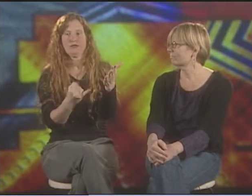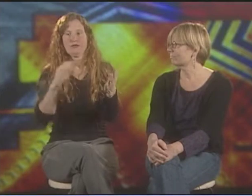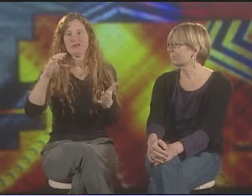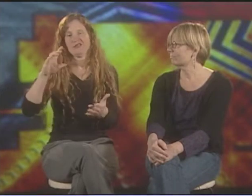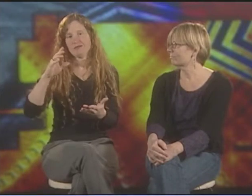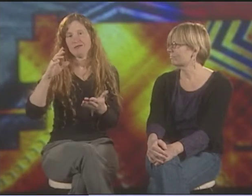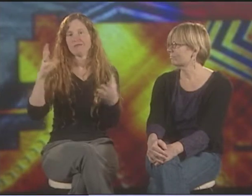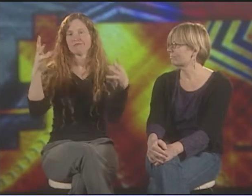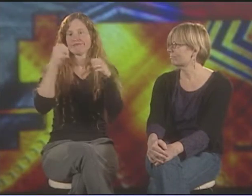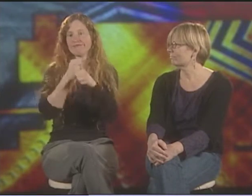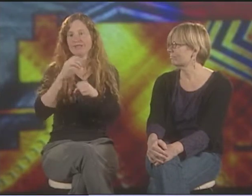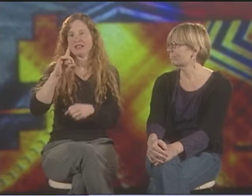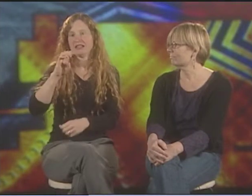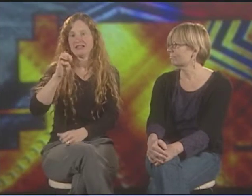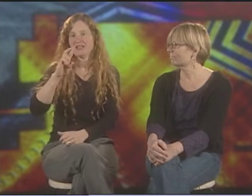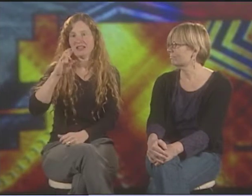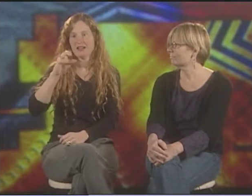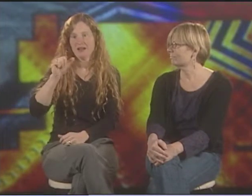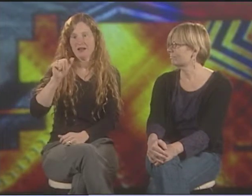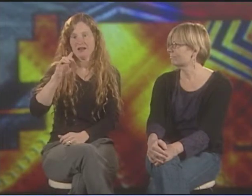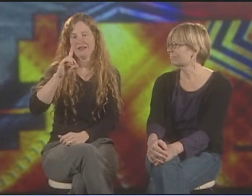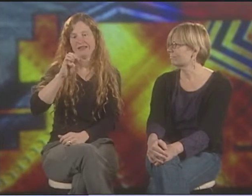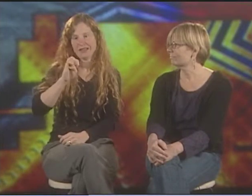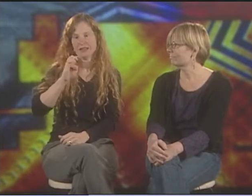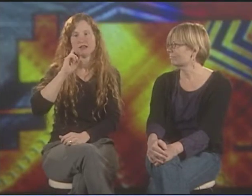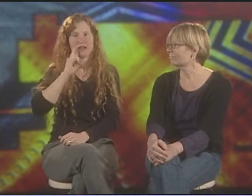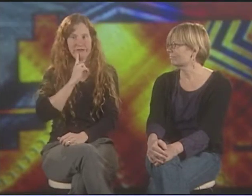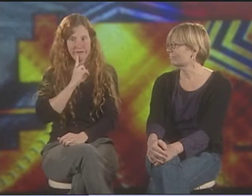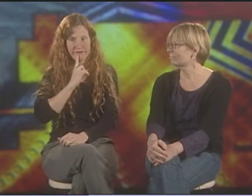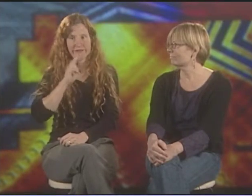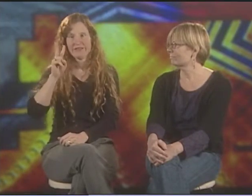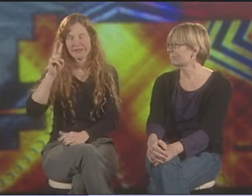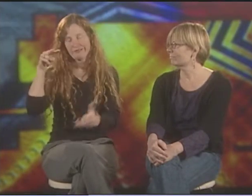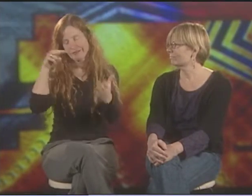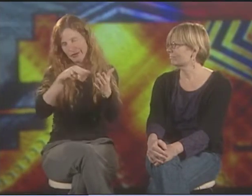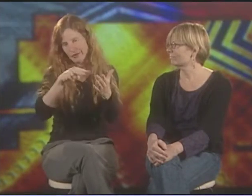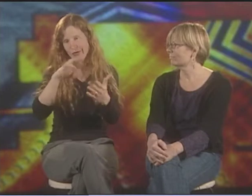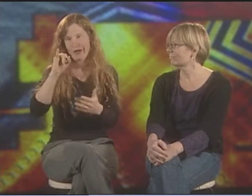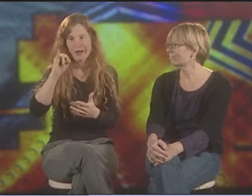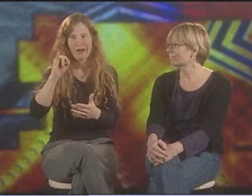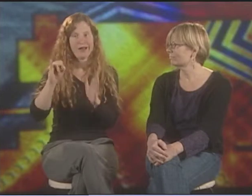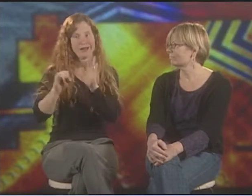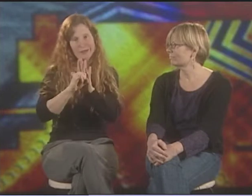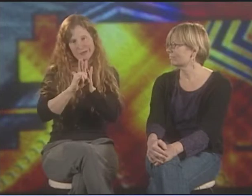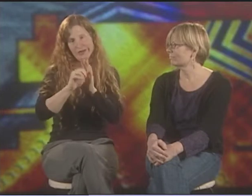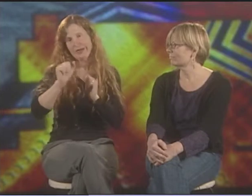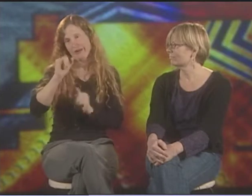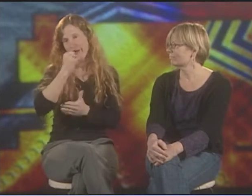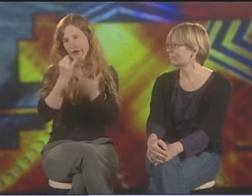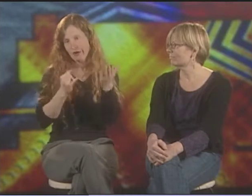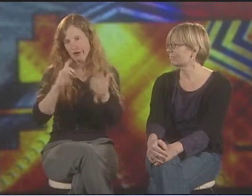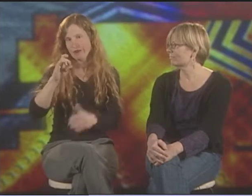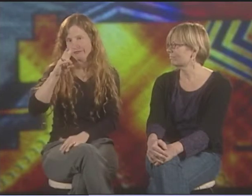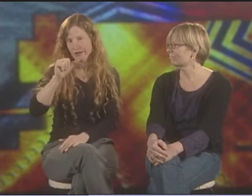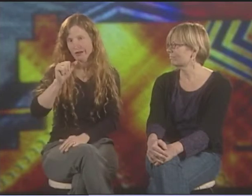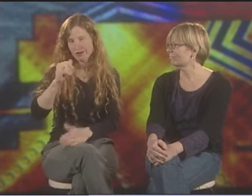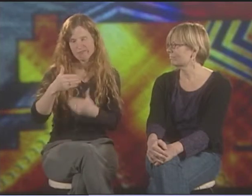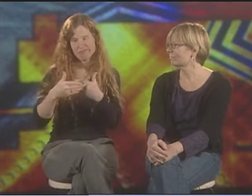AND THAT'S THE EXPERIENCE THAT THEY'RE SHOWING TO THE WORLD. IT'S CALLED DE'VIA. D-E-V-I-A. DEAF VIEW IMAGE ART.